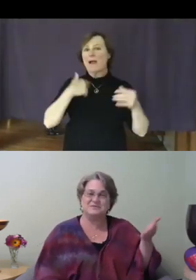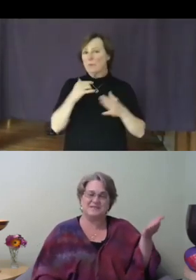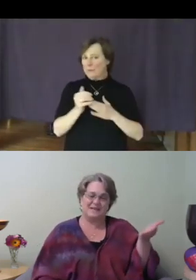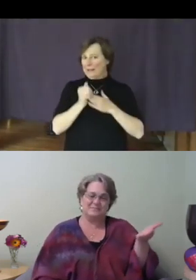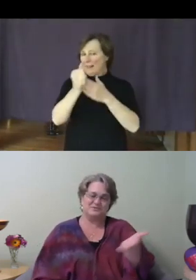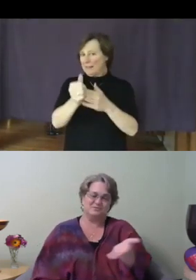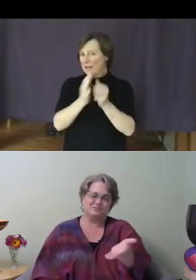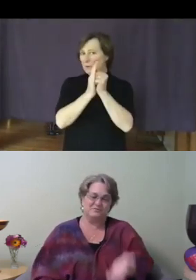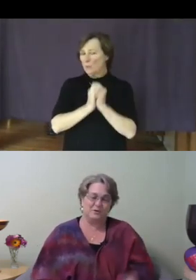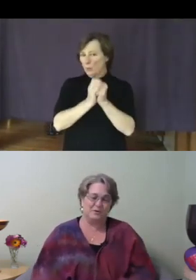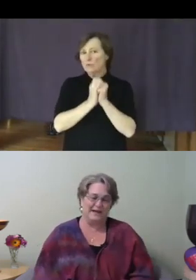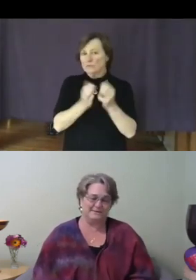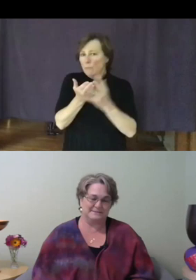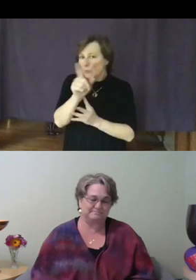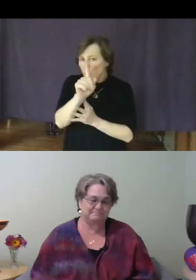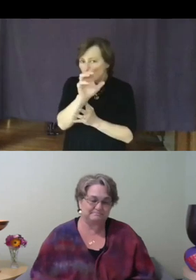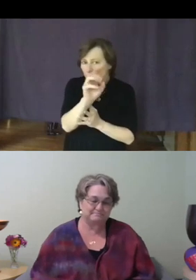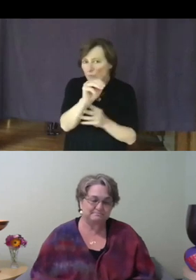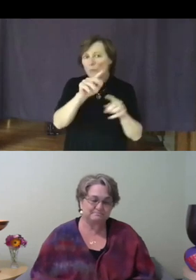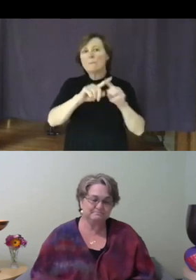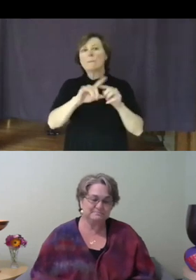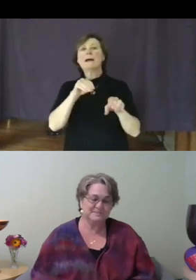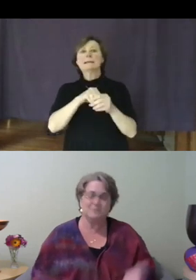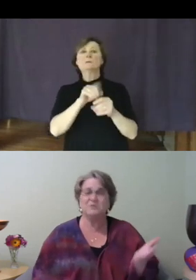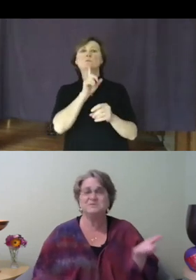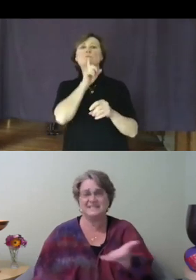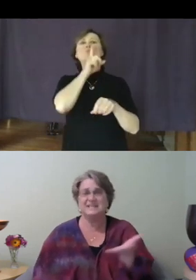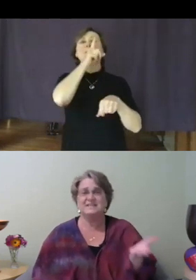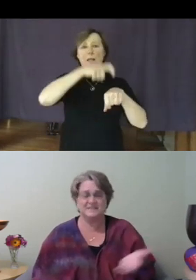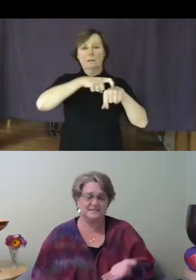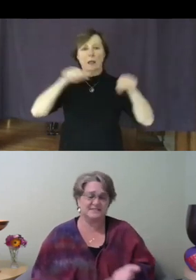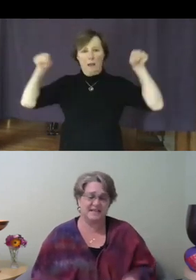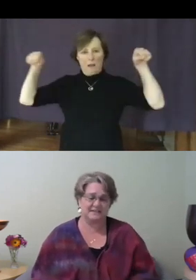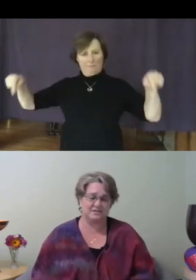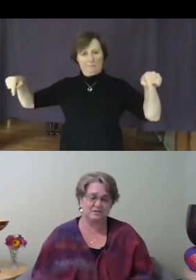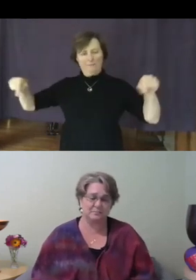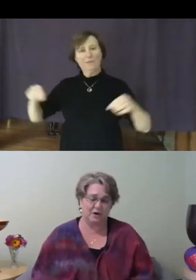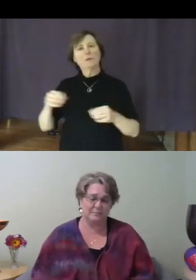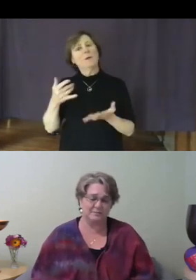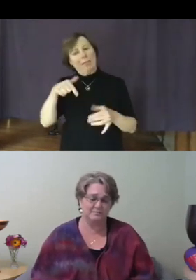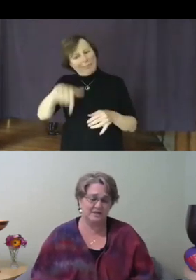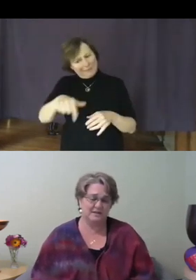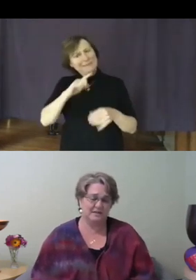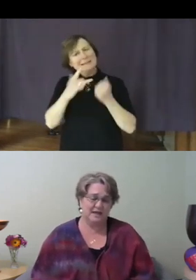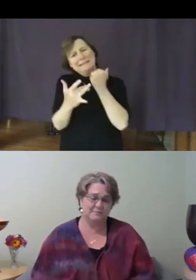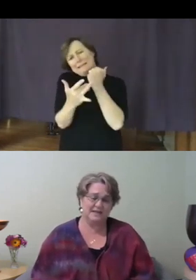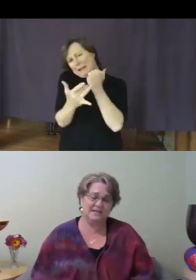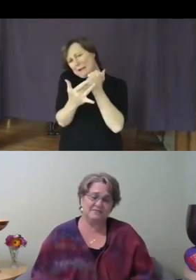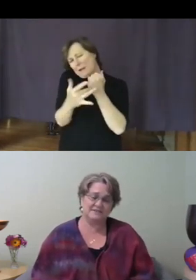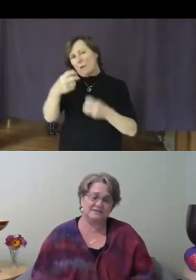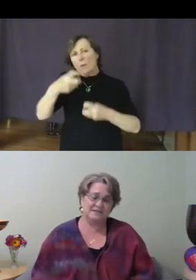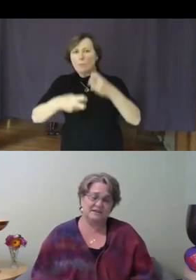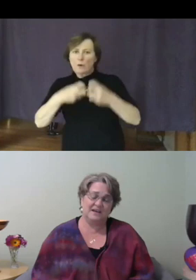same Zoom format. So mostly this is a technical problem, and many of us have